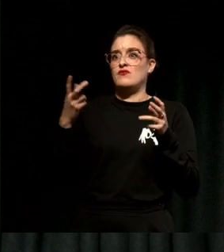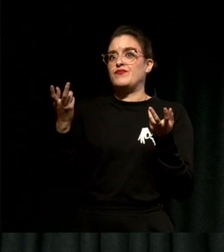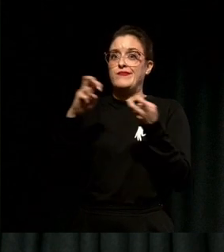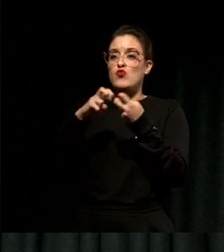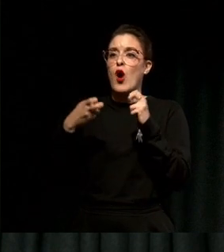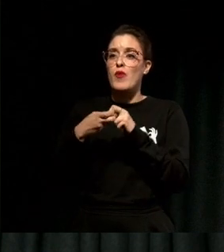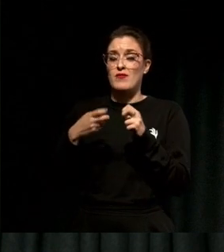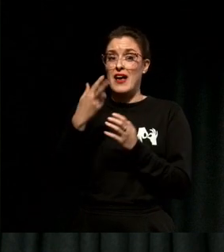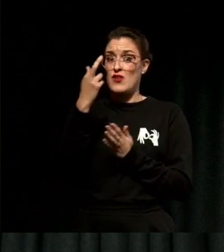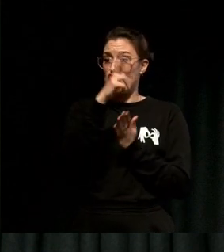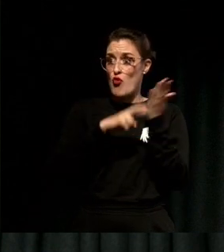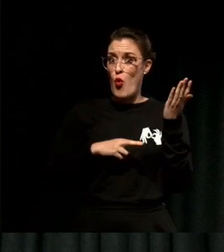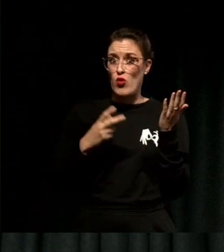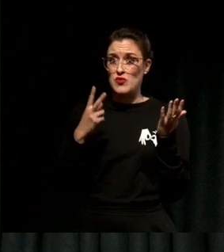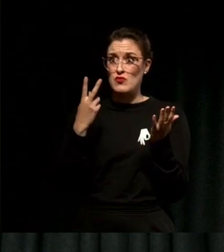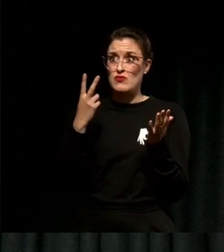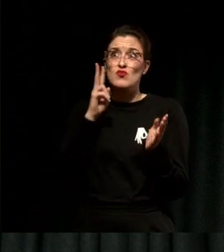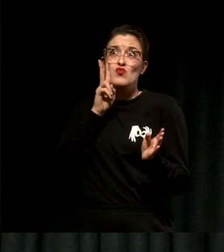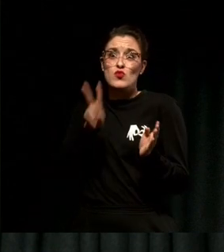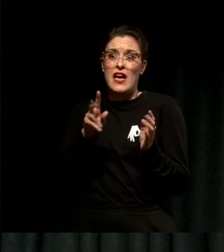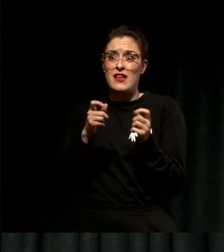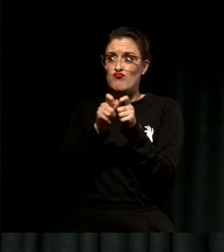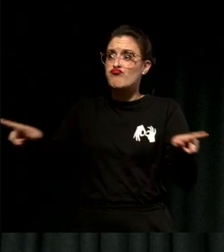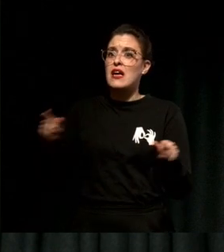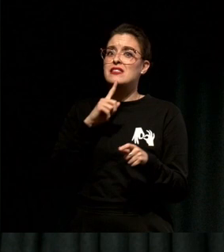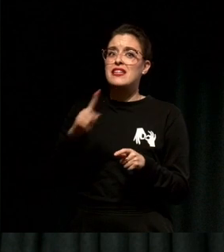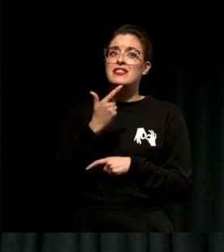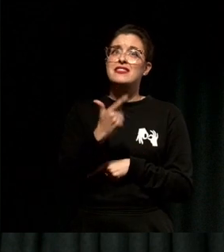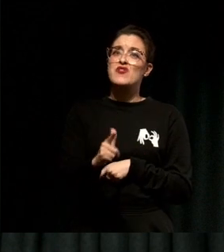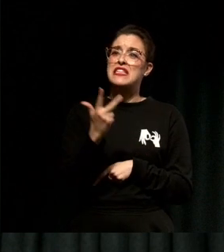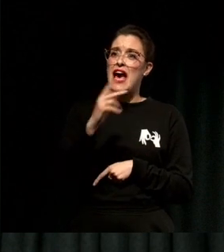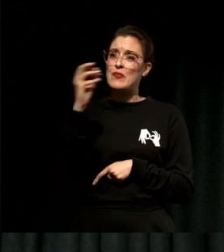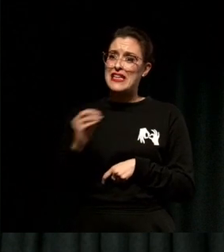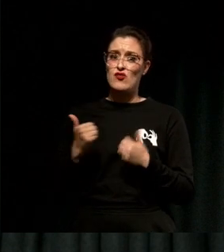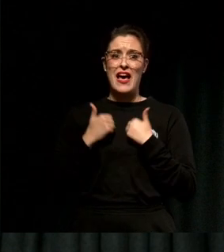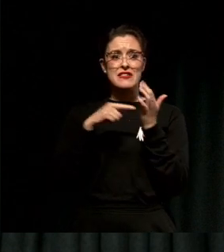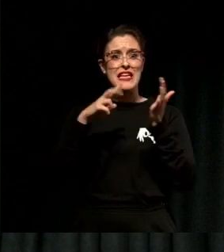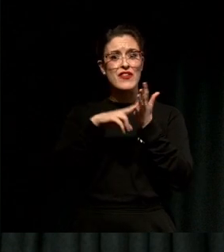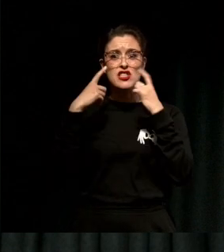that 78% of our television screens have white people on them and that that doesn't reflect